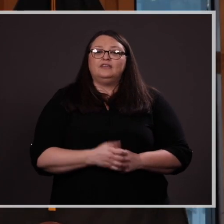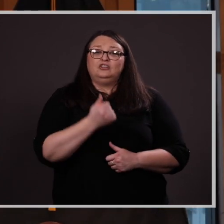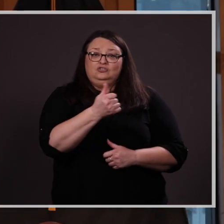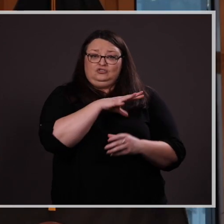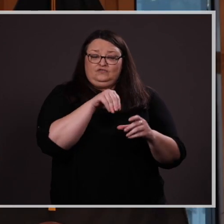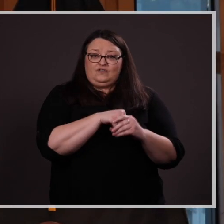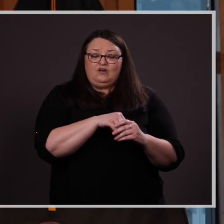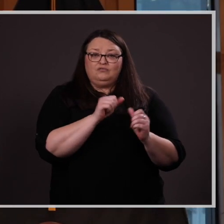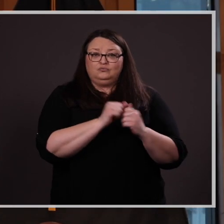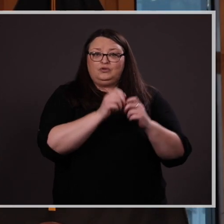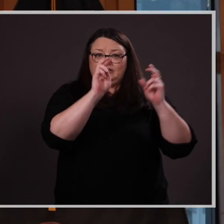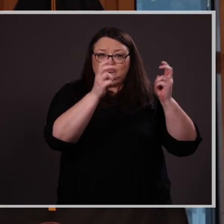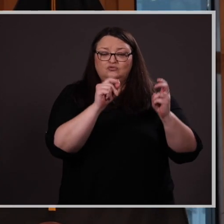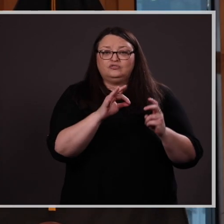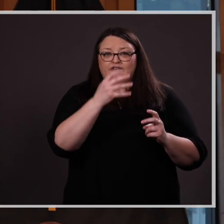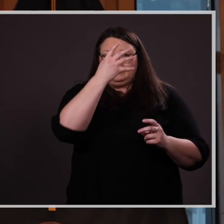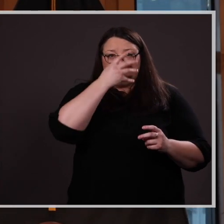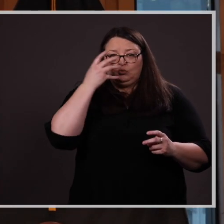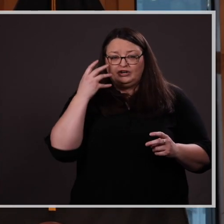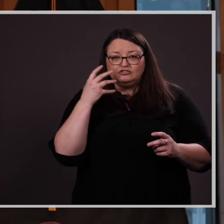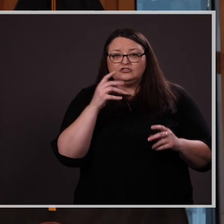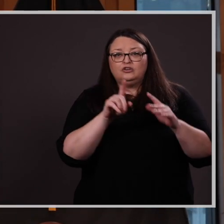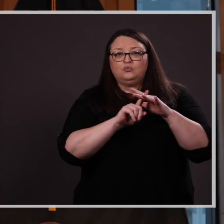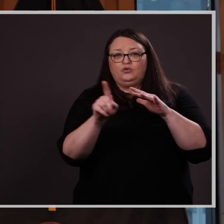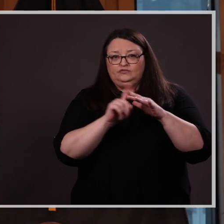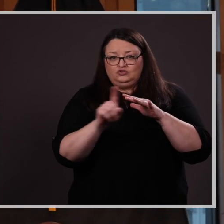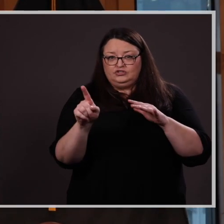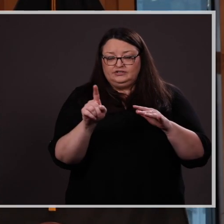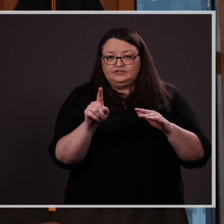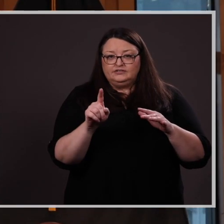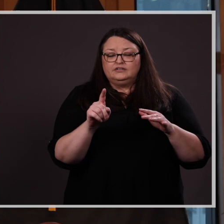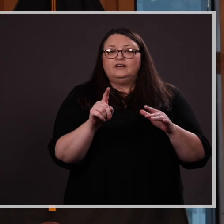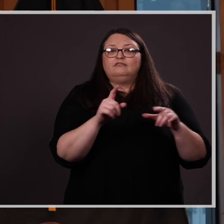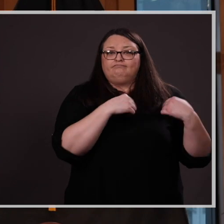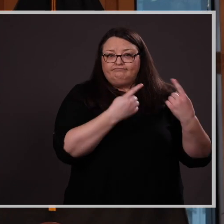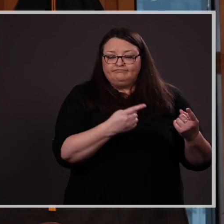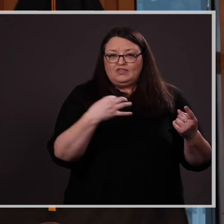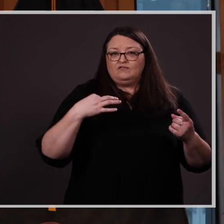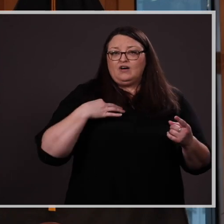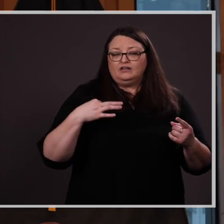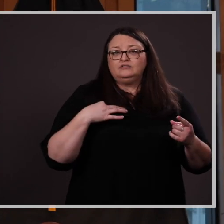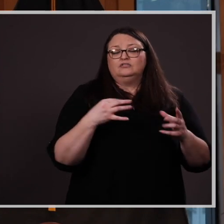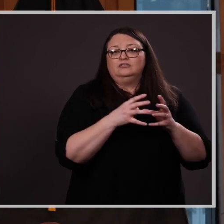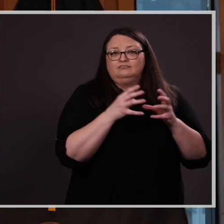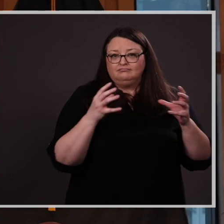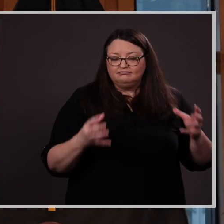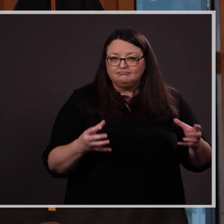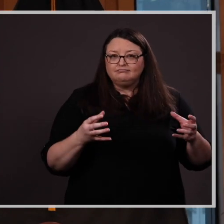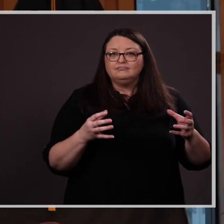involved in the issues of immigration and refugees and has volunteered extensively to